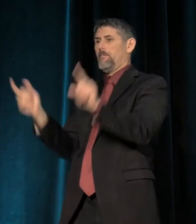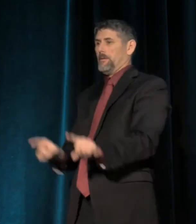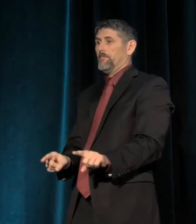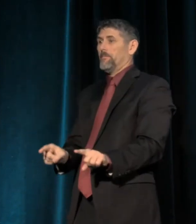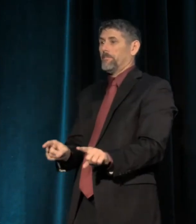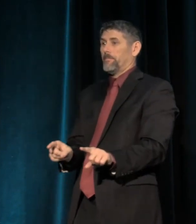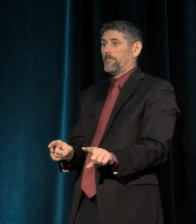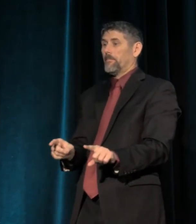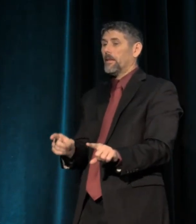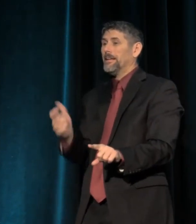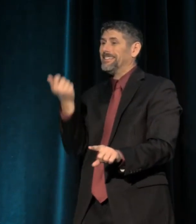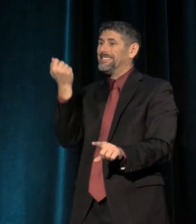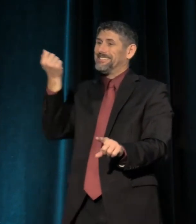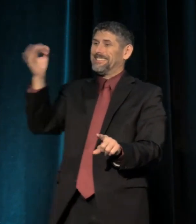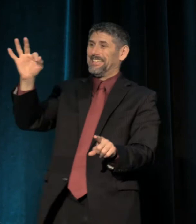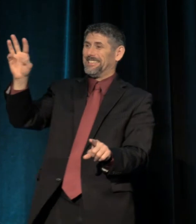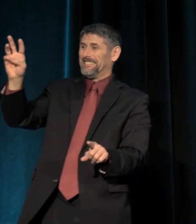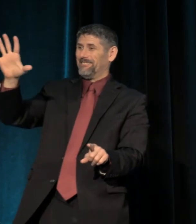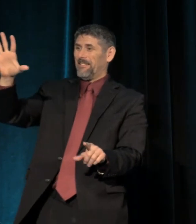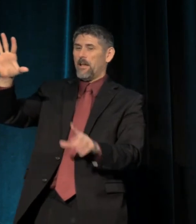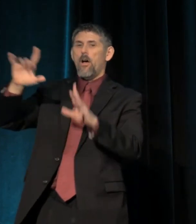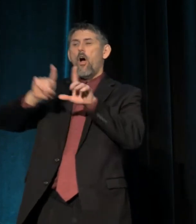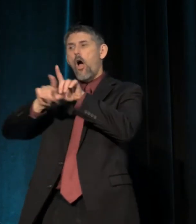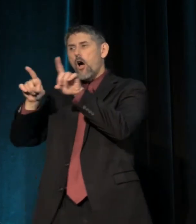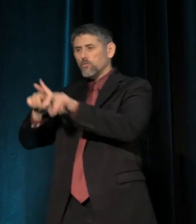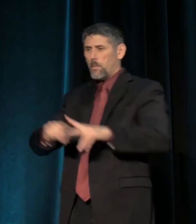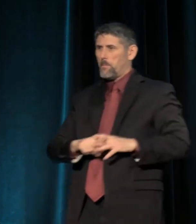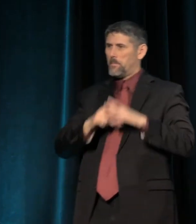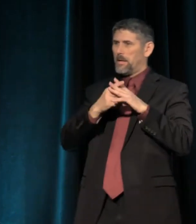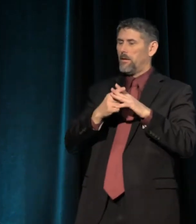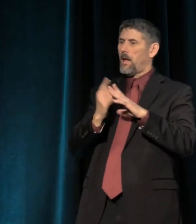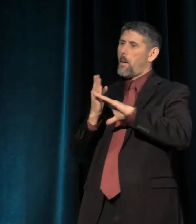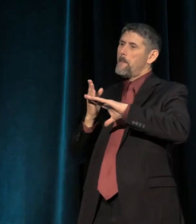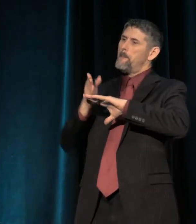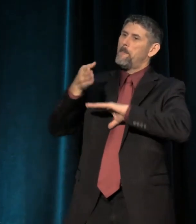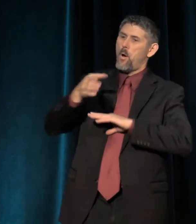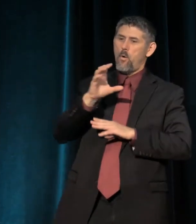And so, 1965 was also the beginning of the Post-Civil Rights era.